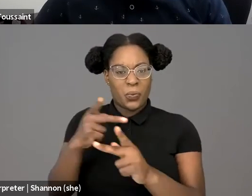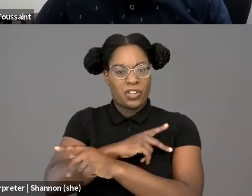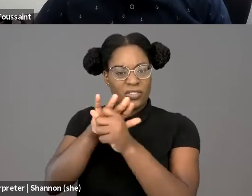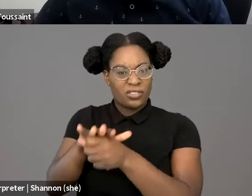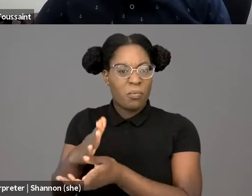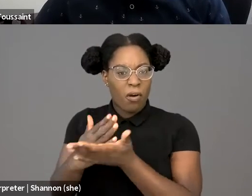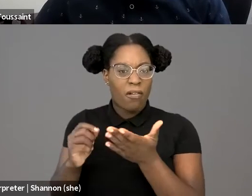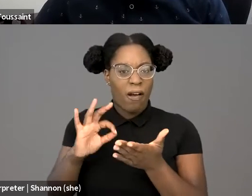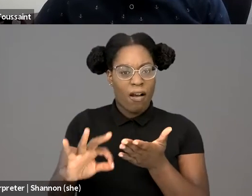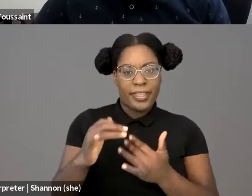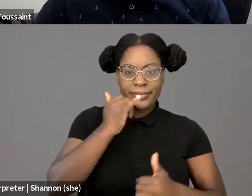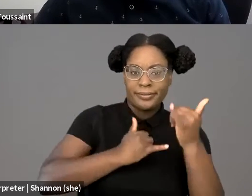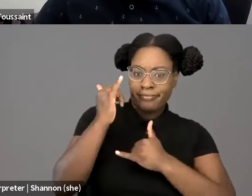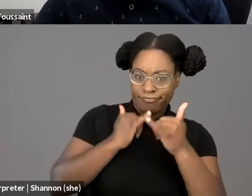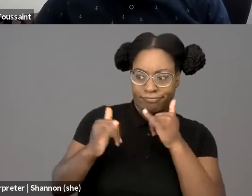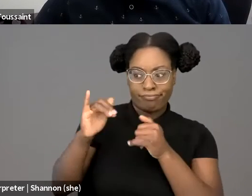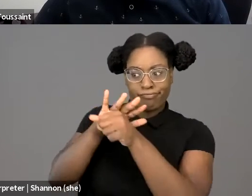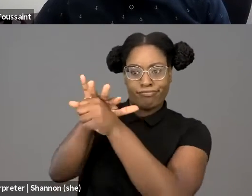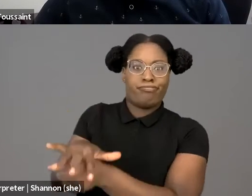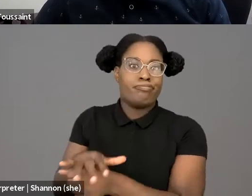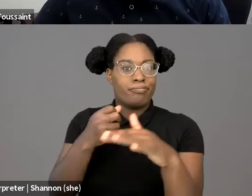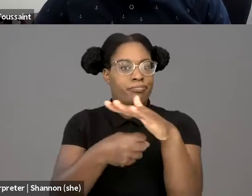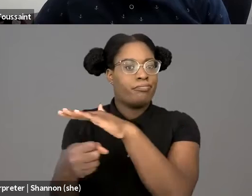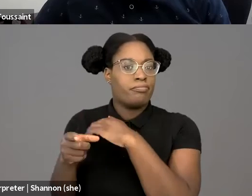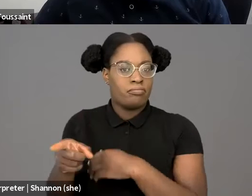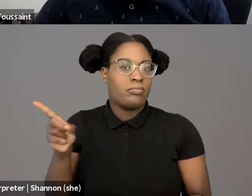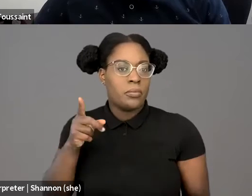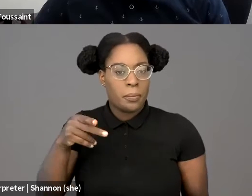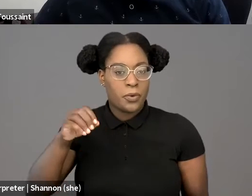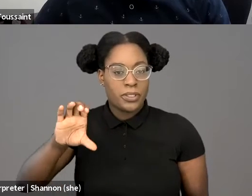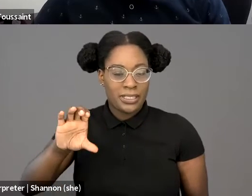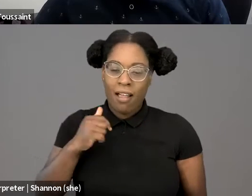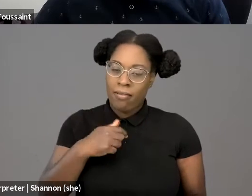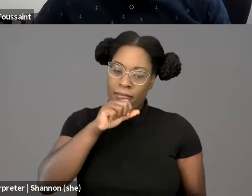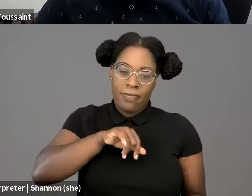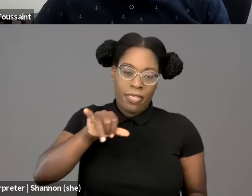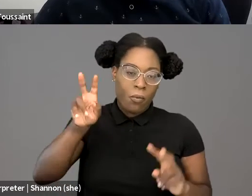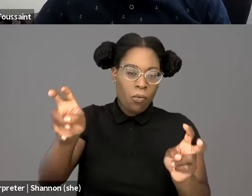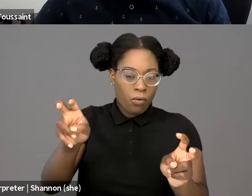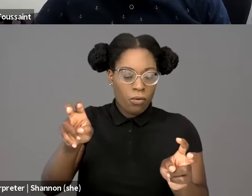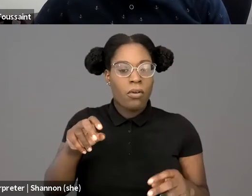the sociologist and futurist at Princeton, who's coined the term, "The new Jim code",